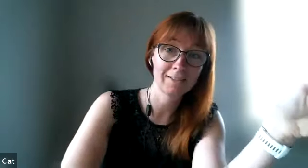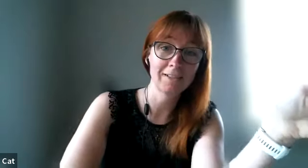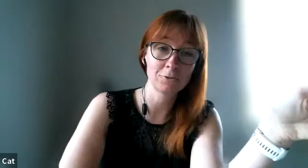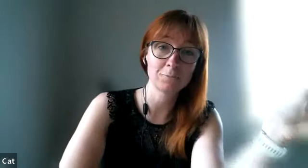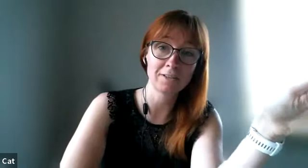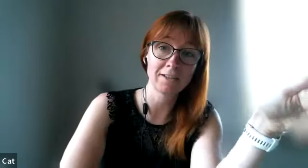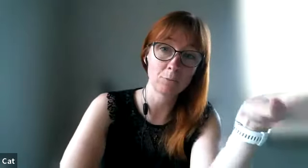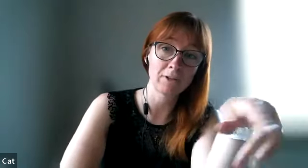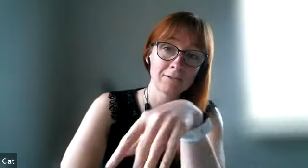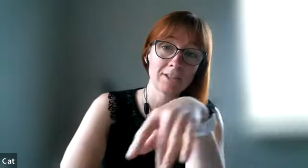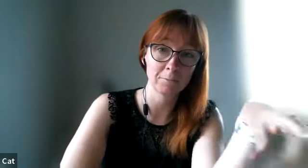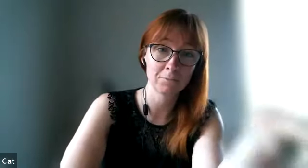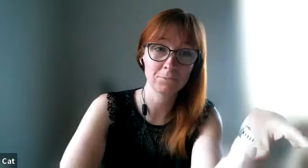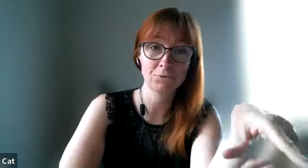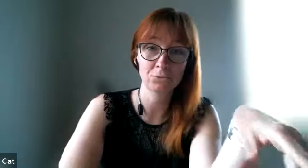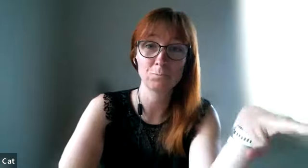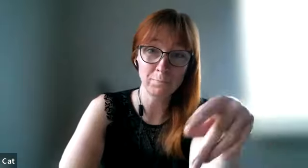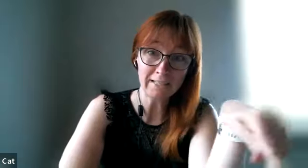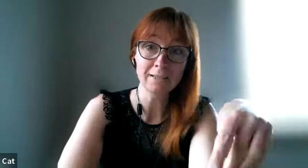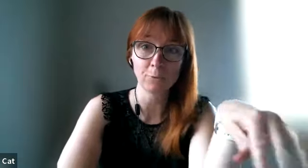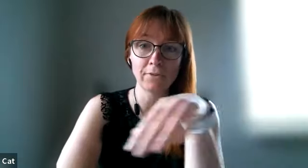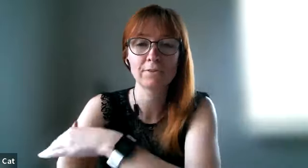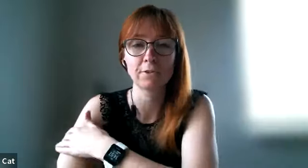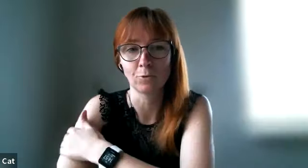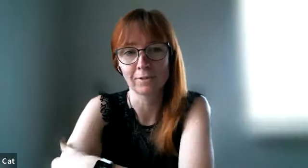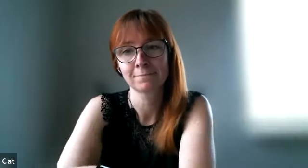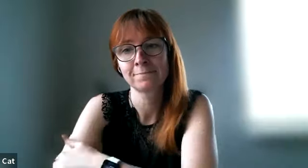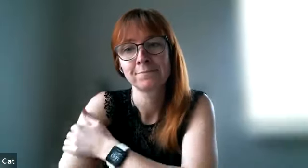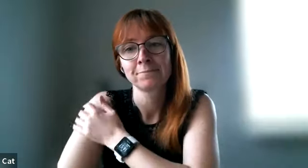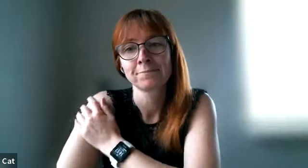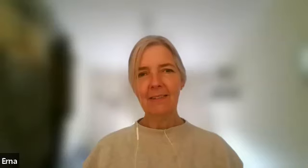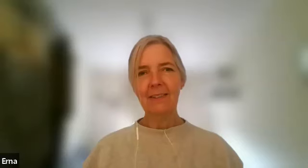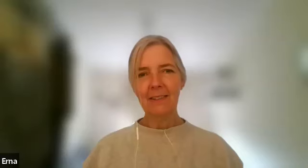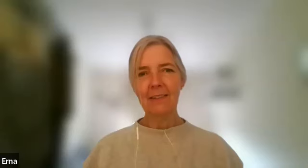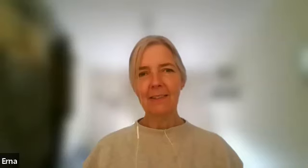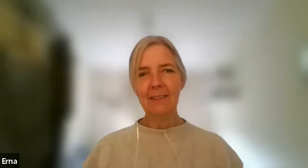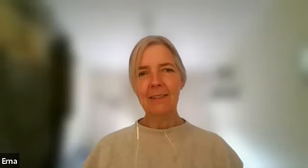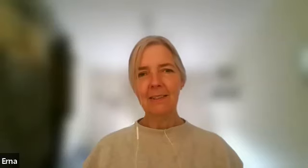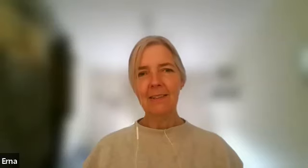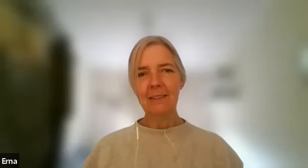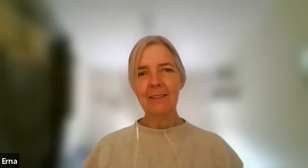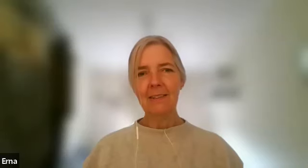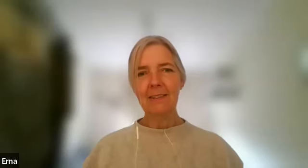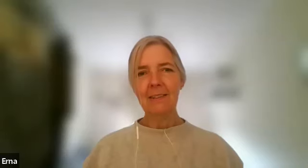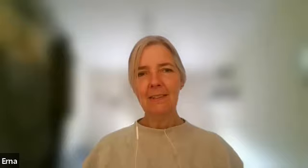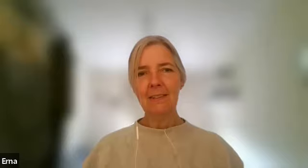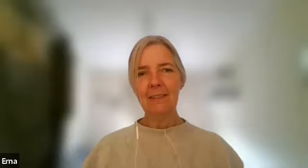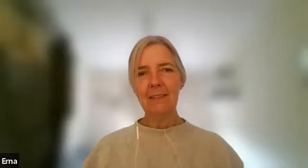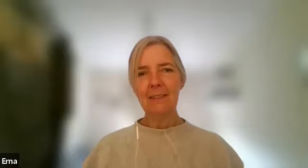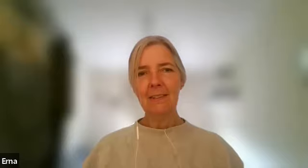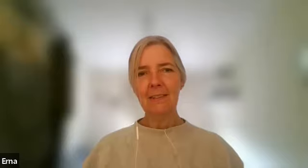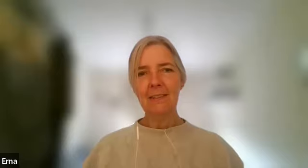it could mean that i would have time to be with someone yeah exactly